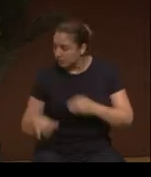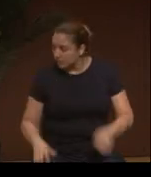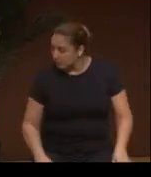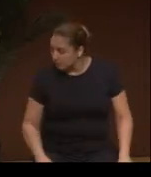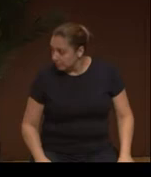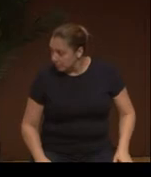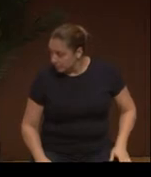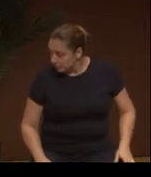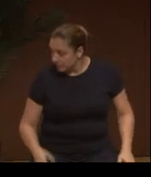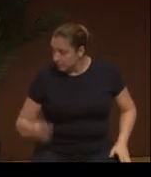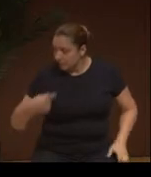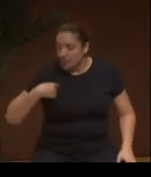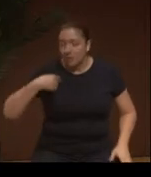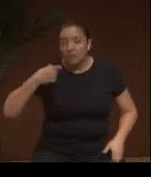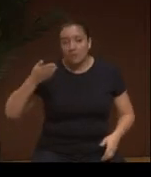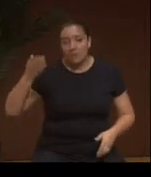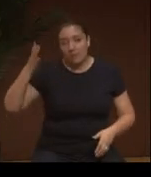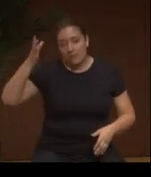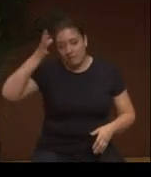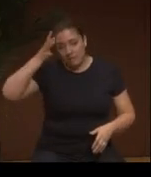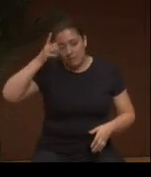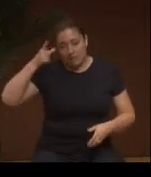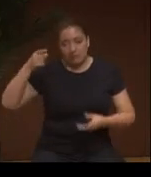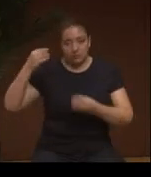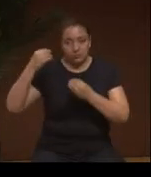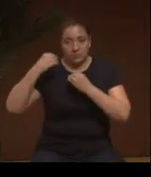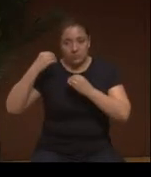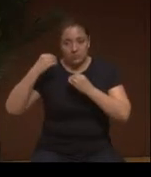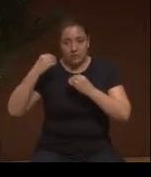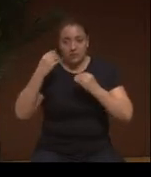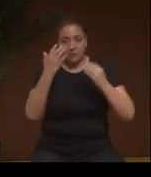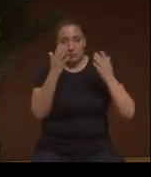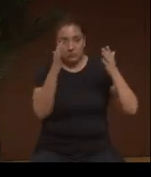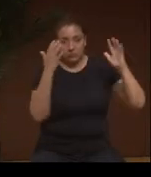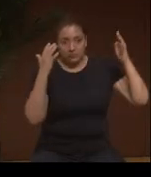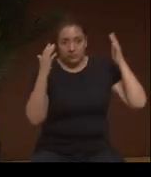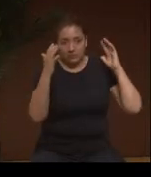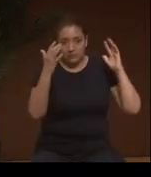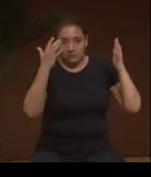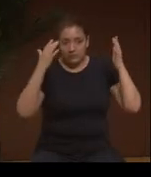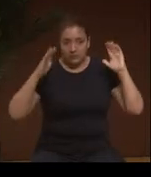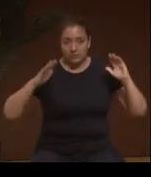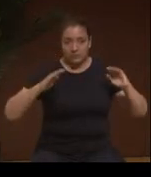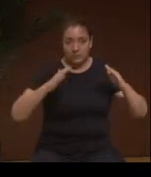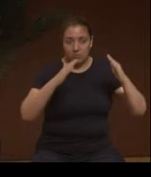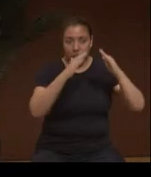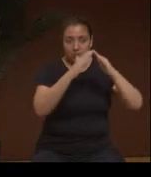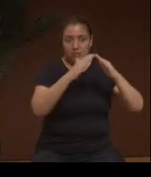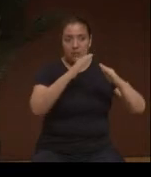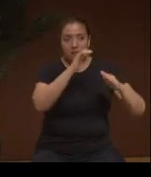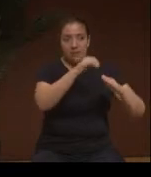My godfather taught me that the woods, the mountain, is the church,